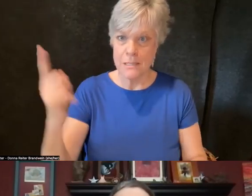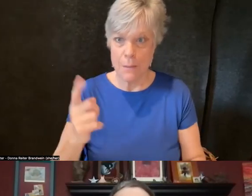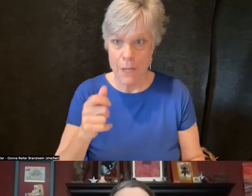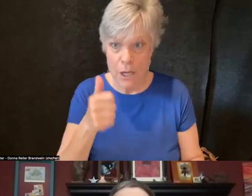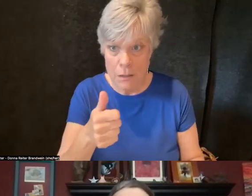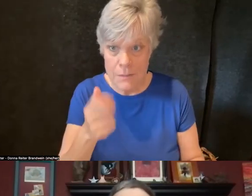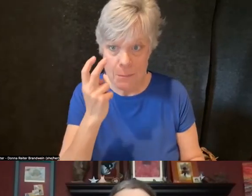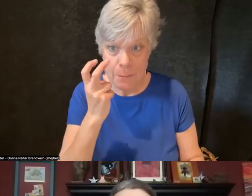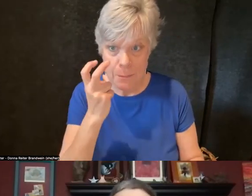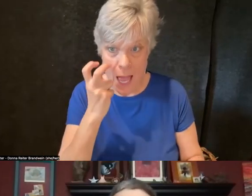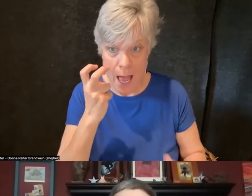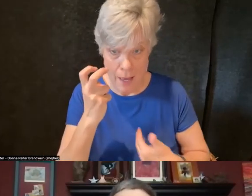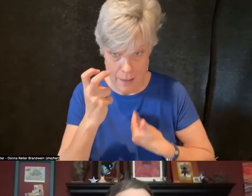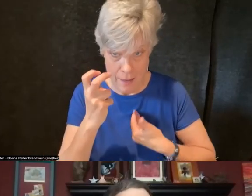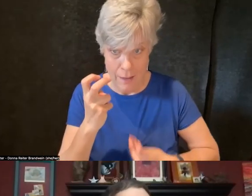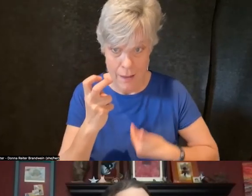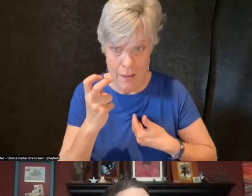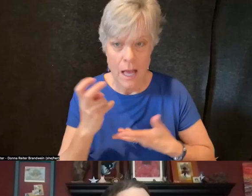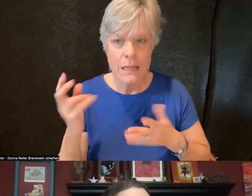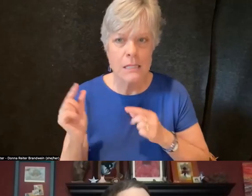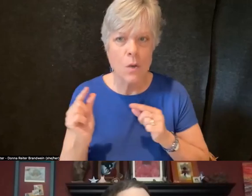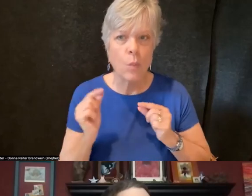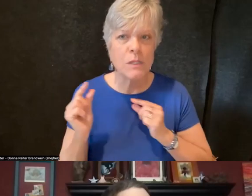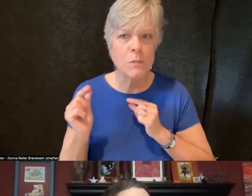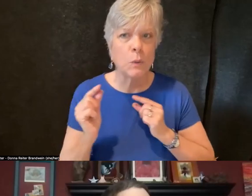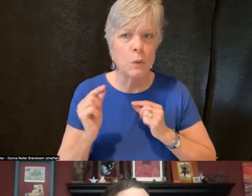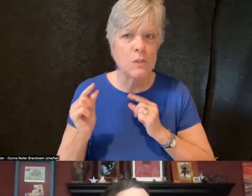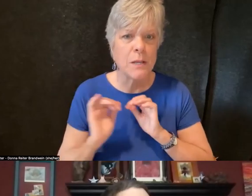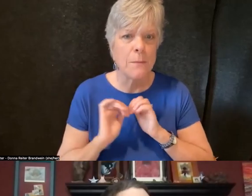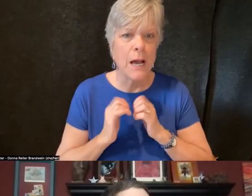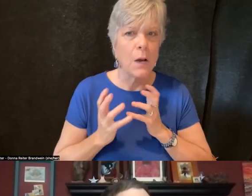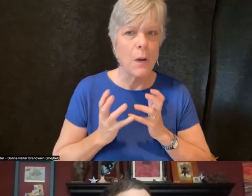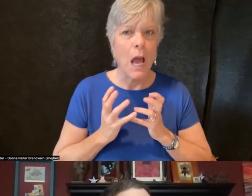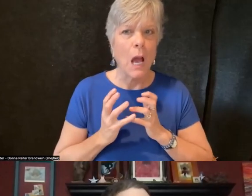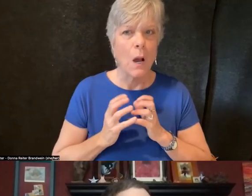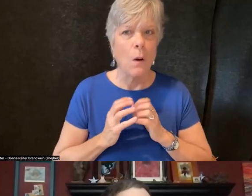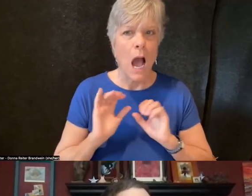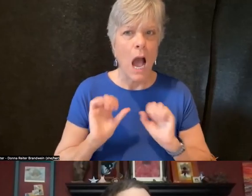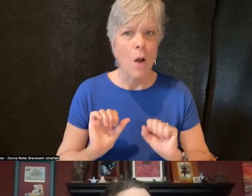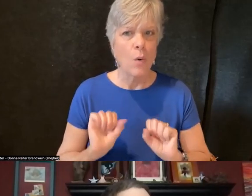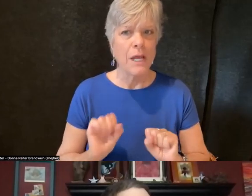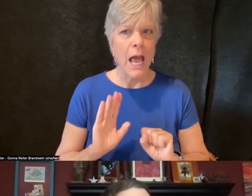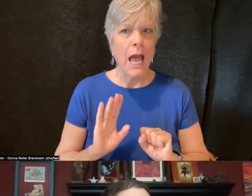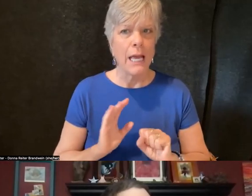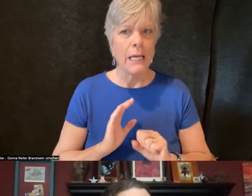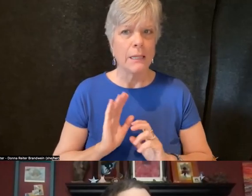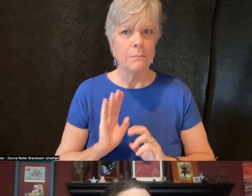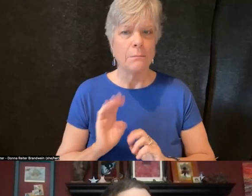there was lots of whispers about how that would be achieved. So why?